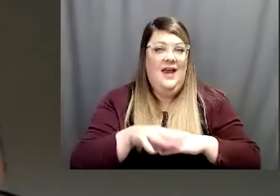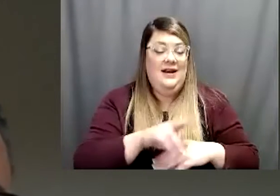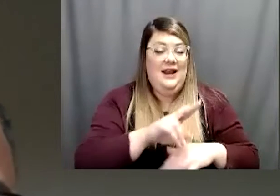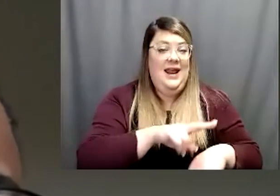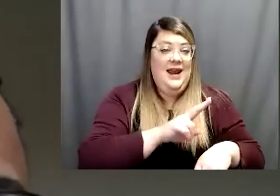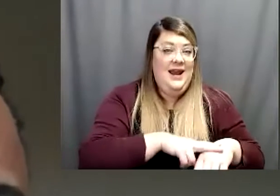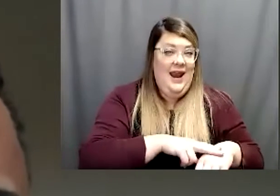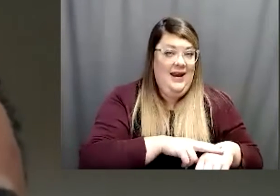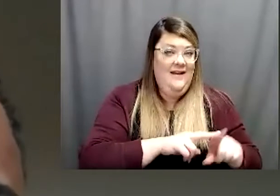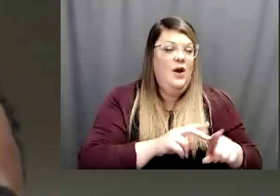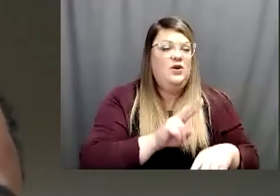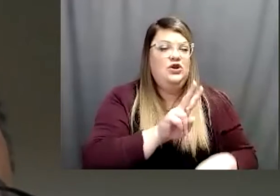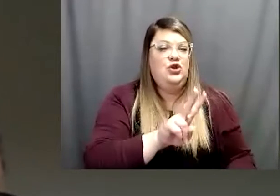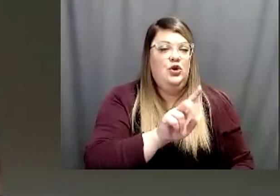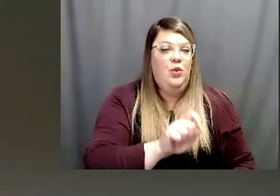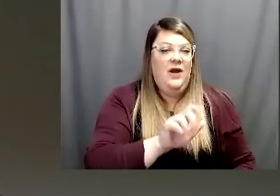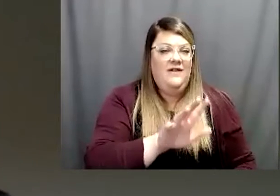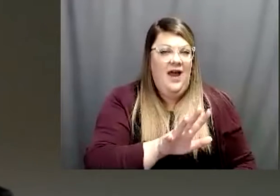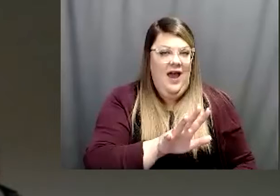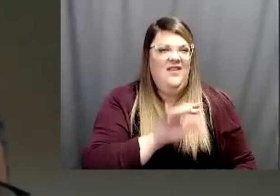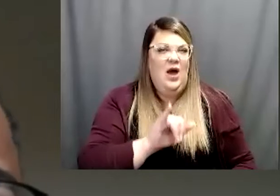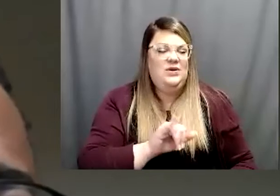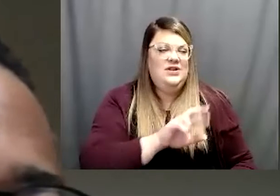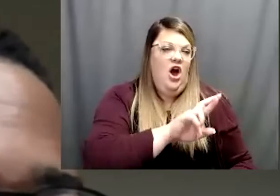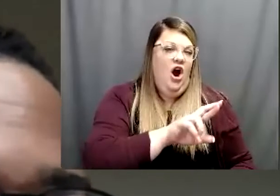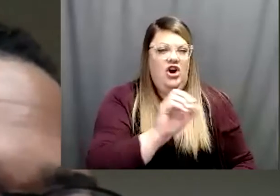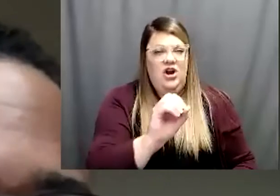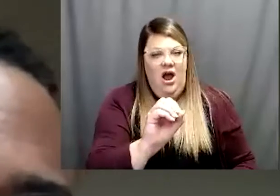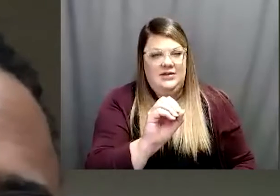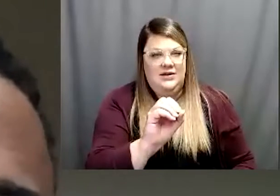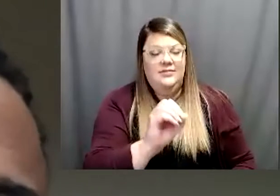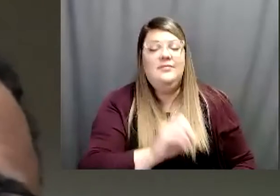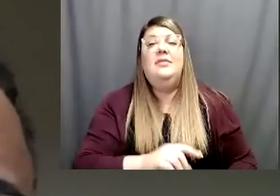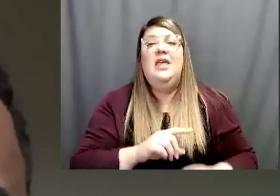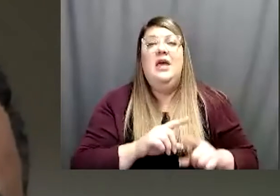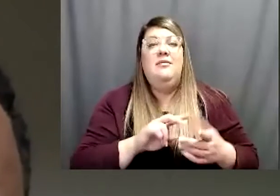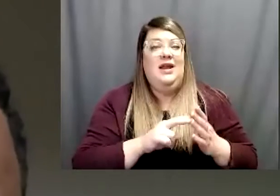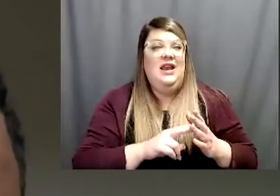was roughly 2.5 meaning that one person could spread the illness to roughly 2.5 other people.